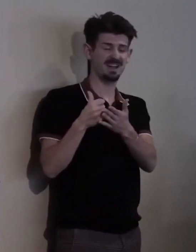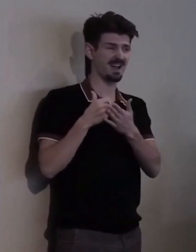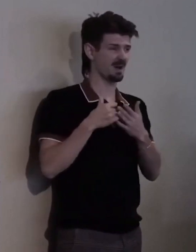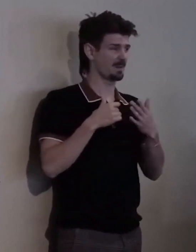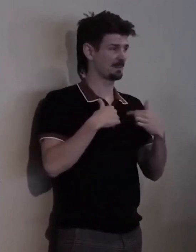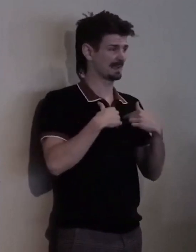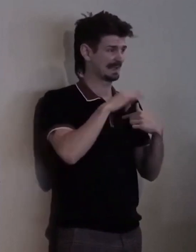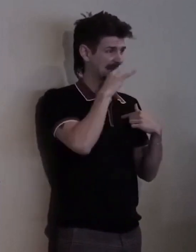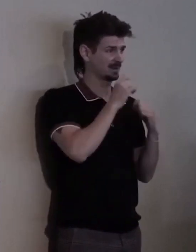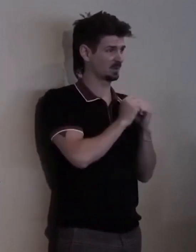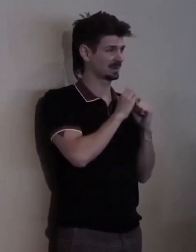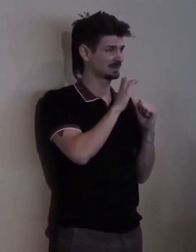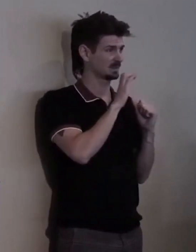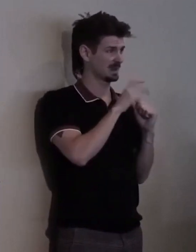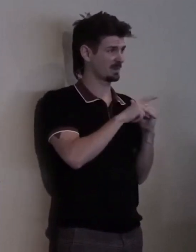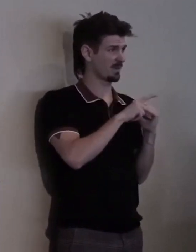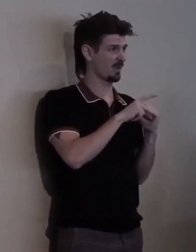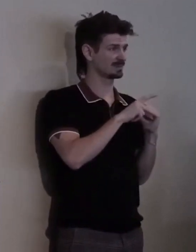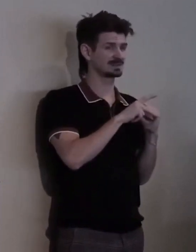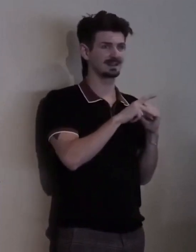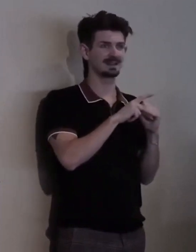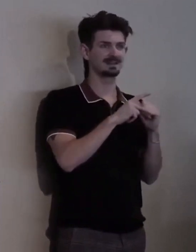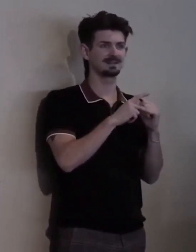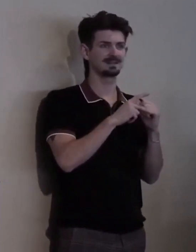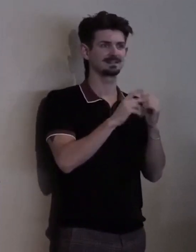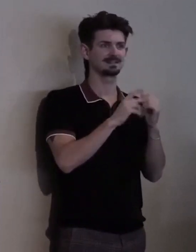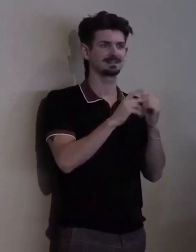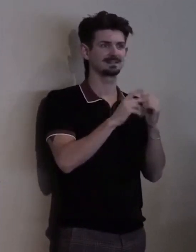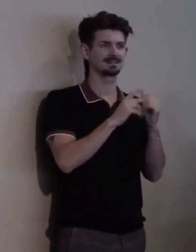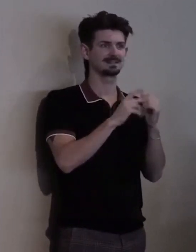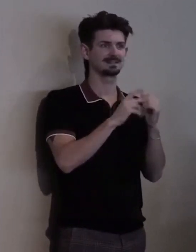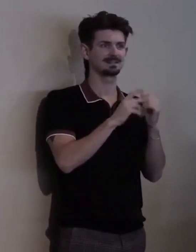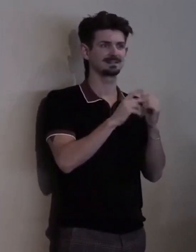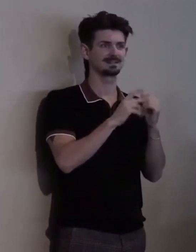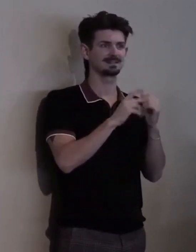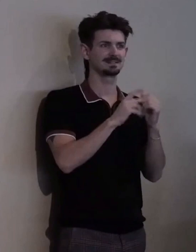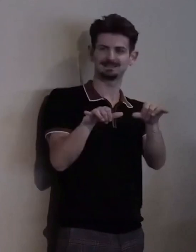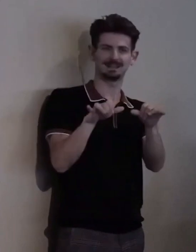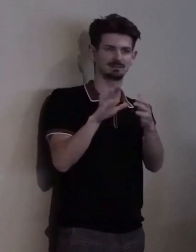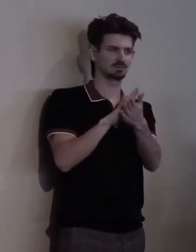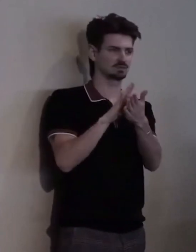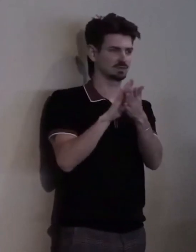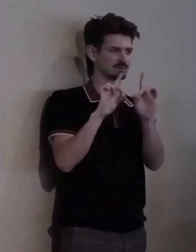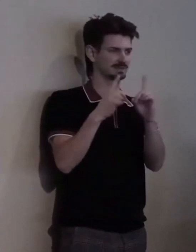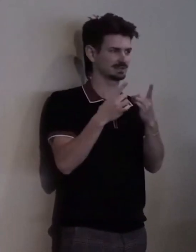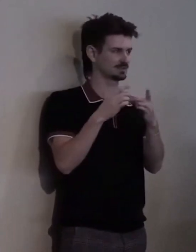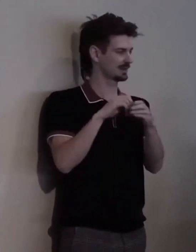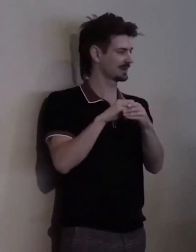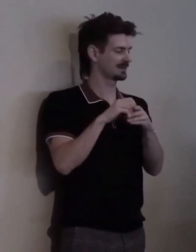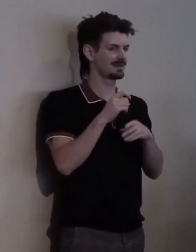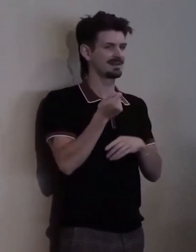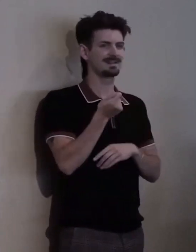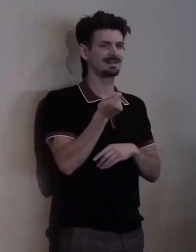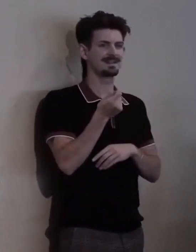to be mainstreamed in the same school district in the late 1970s.